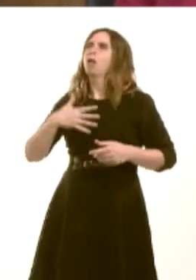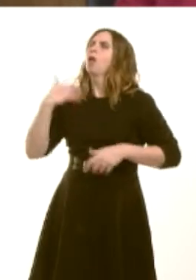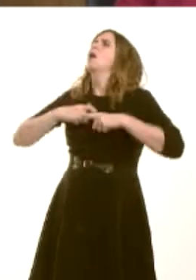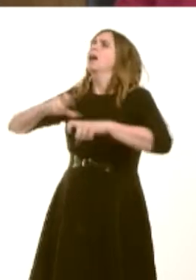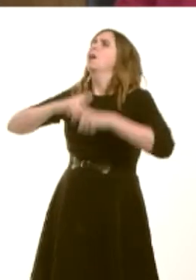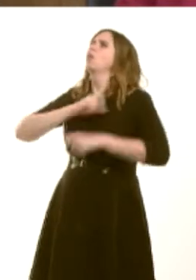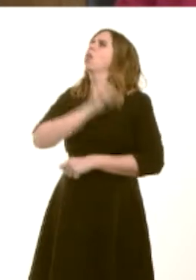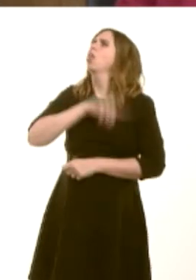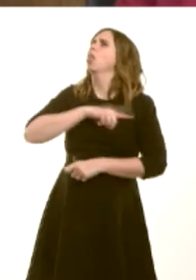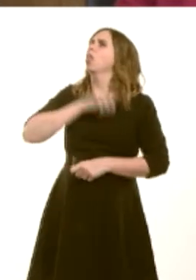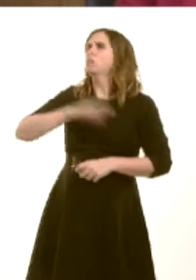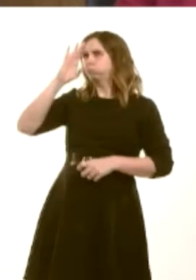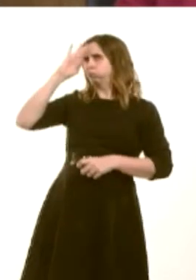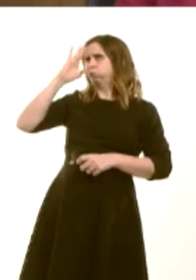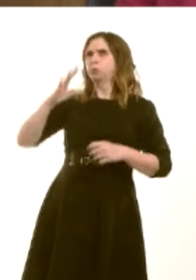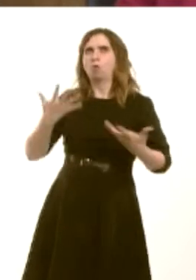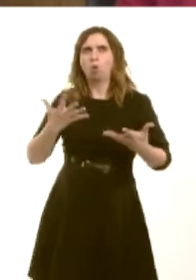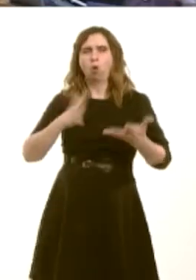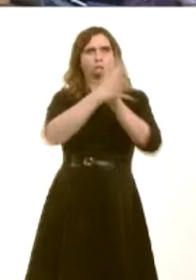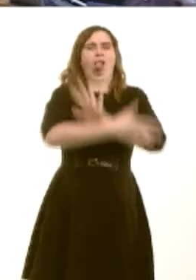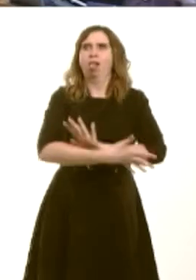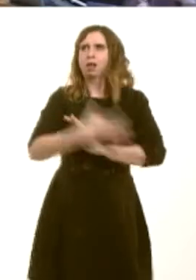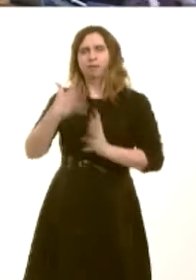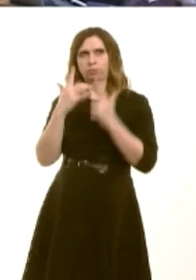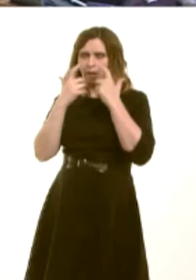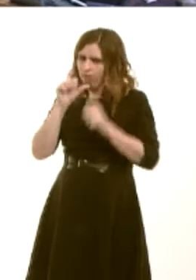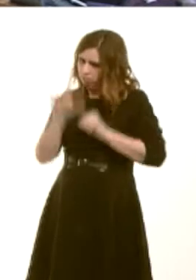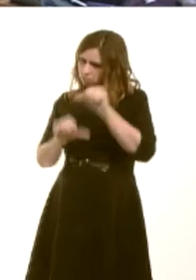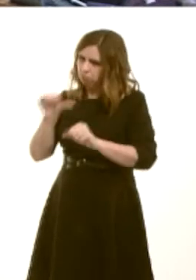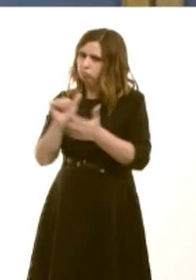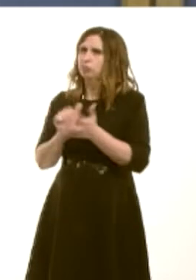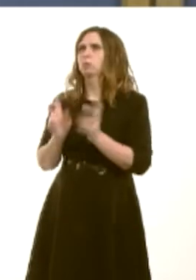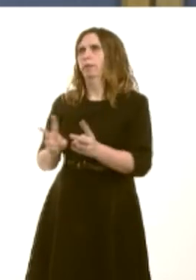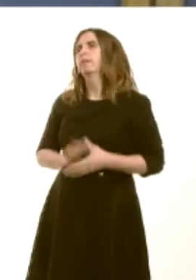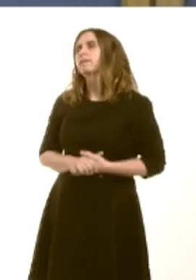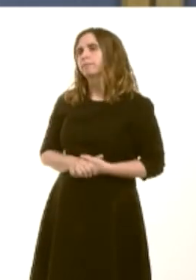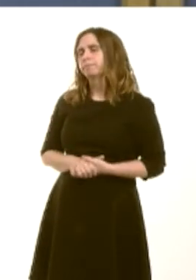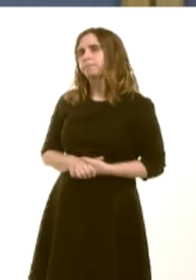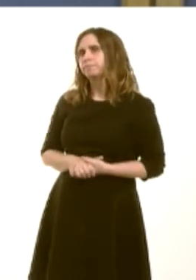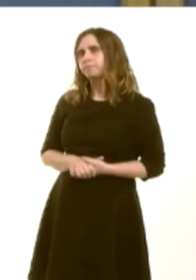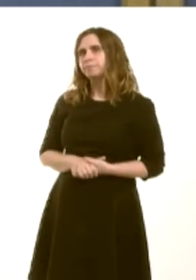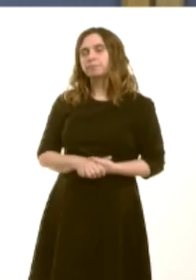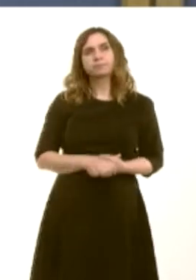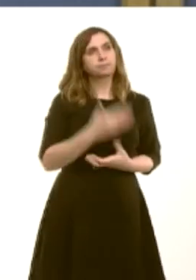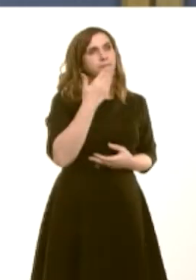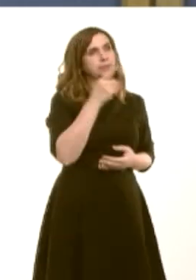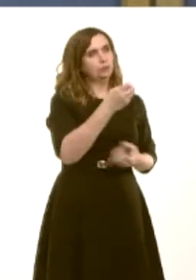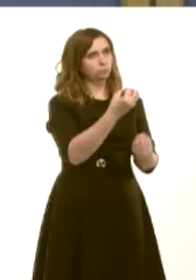is the reason why the Ministerís taken the action that he has. Lynne Neagle: 5. A wnaiff y Prif Weinidog ddatganiad am bolisi Llywodraeth Cymru i ddarparu